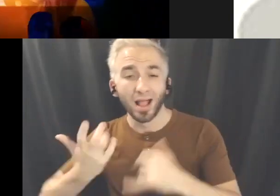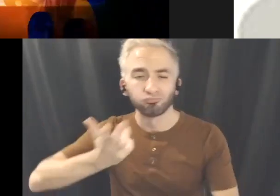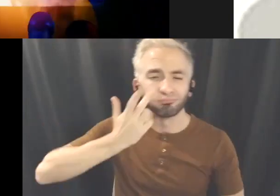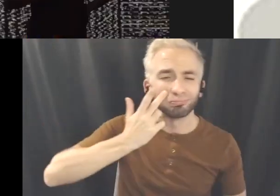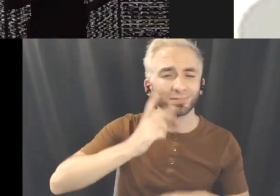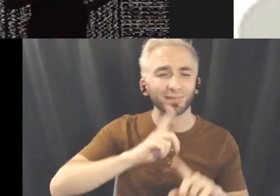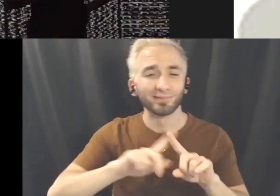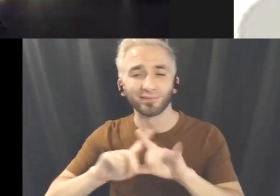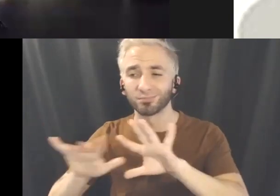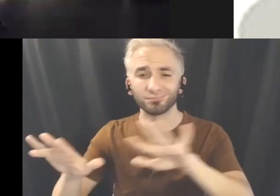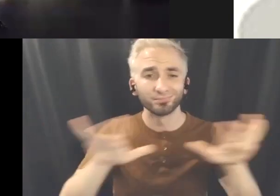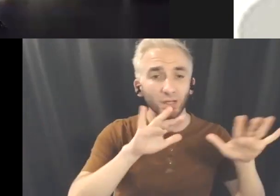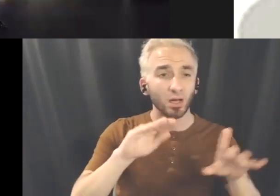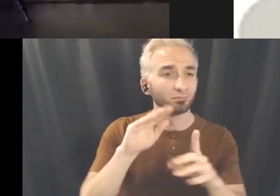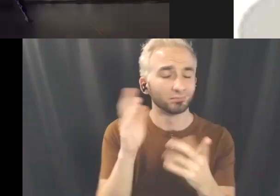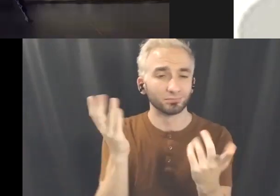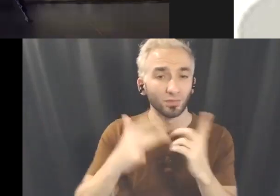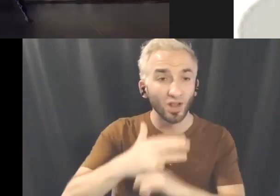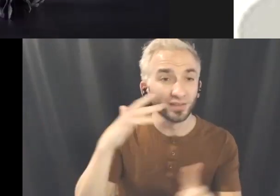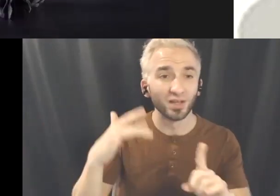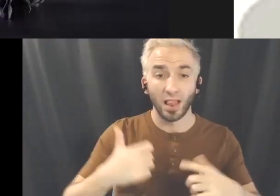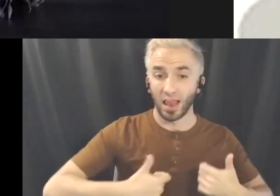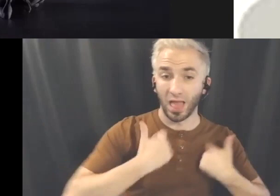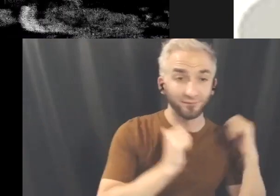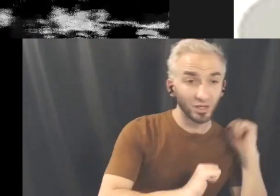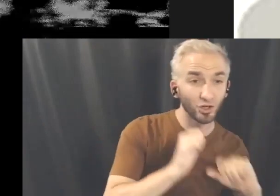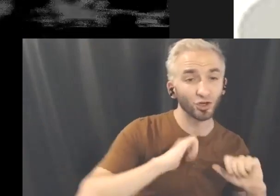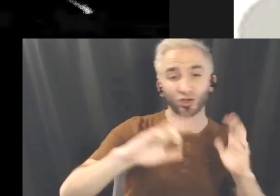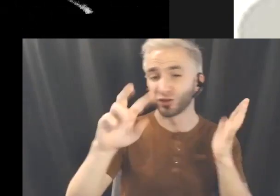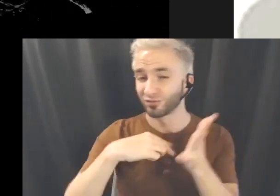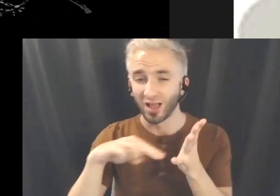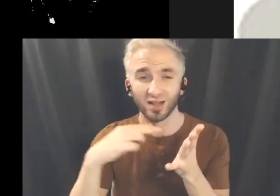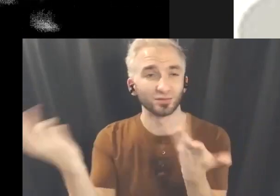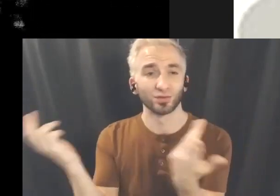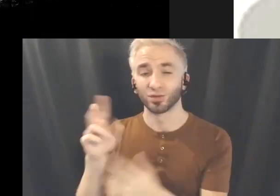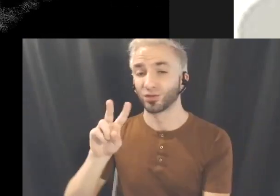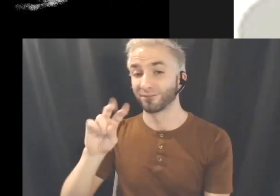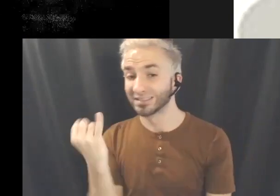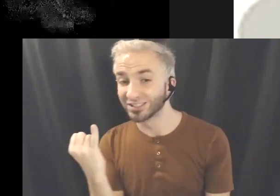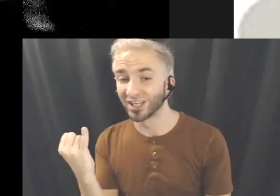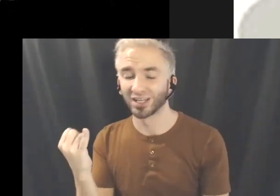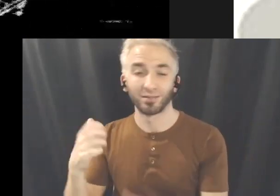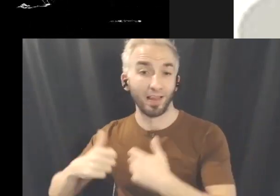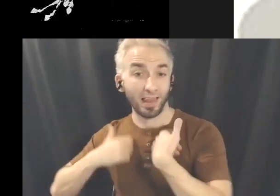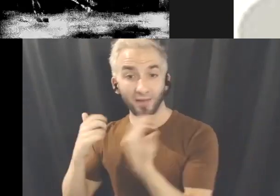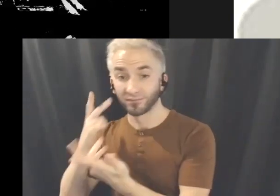from projection design for live theater and dance, to VJing live visuals for concerts,